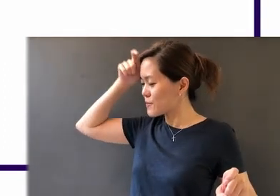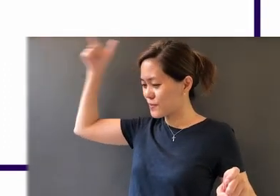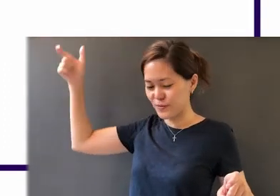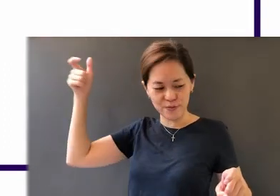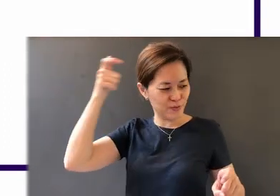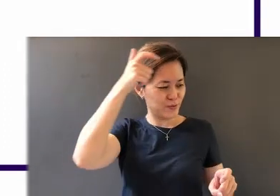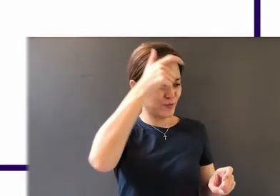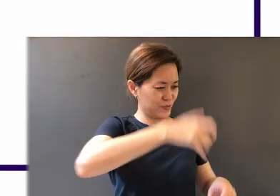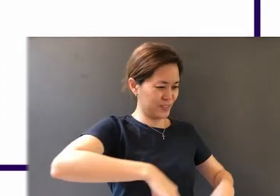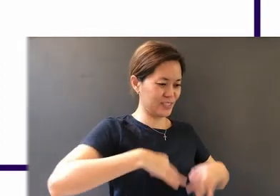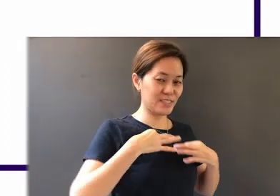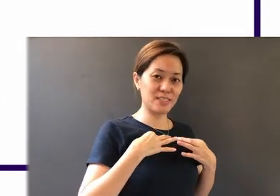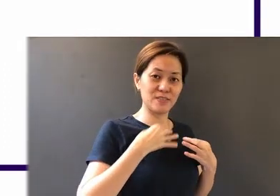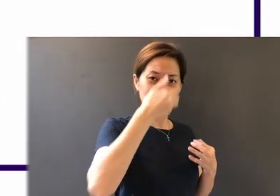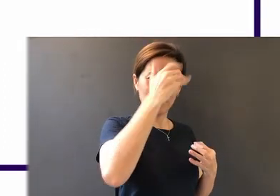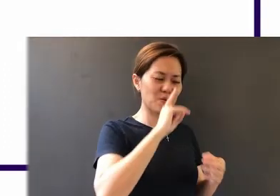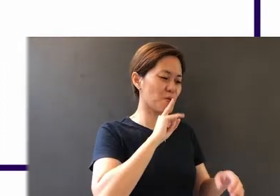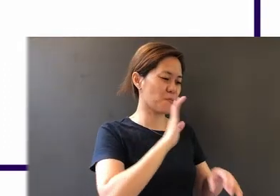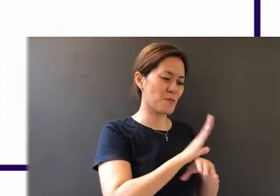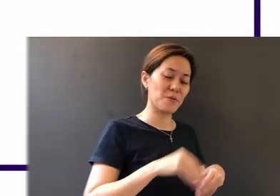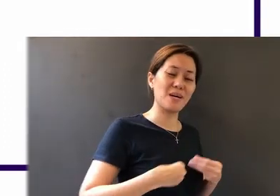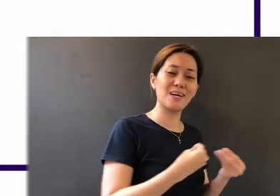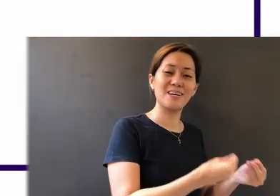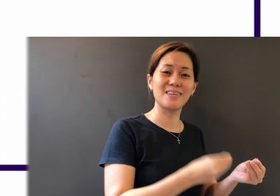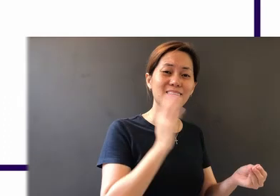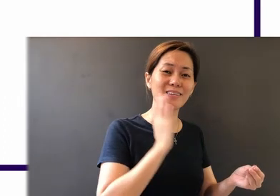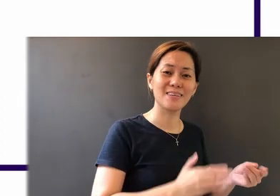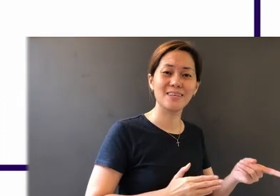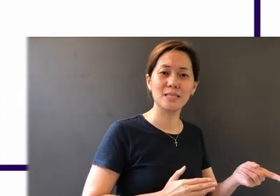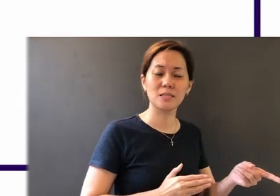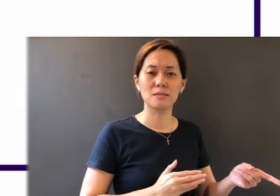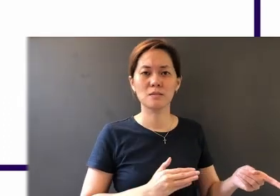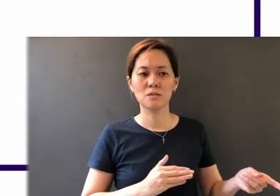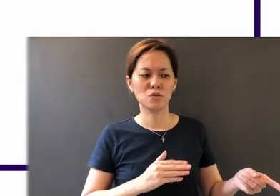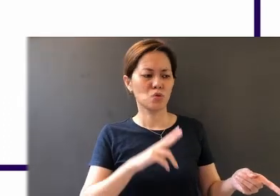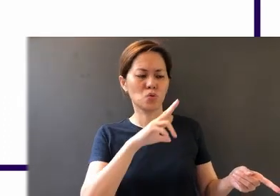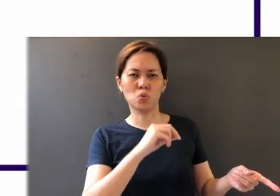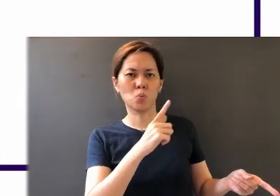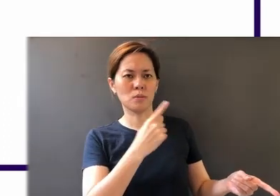God has promised to those who love Him. Let no one say when he is